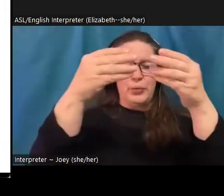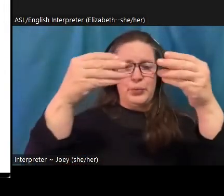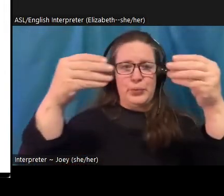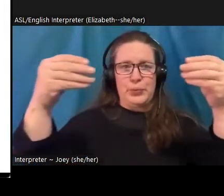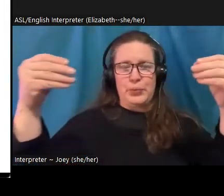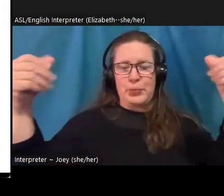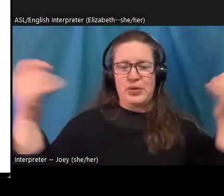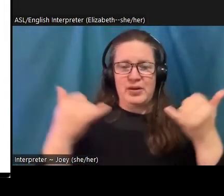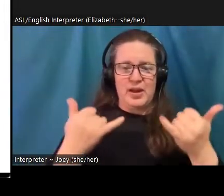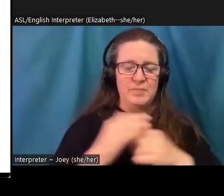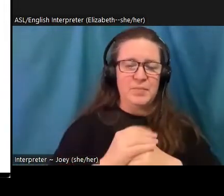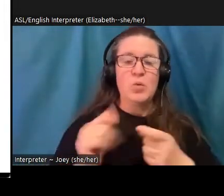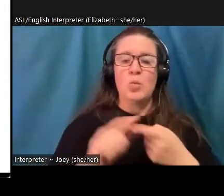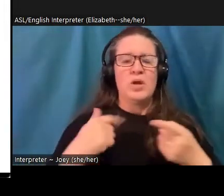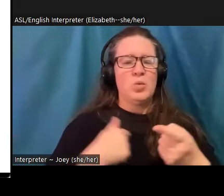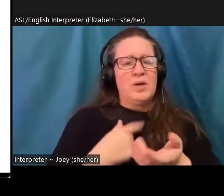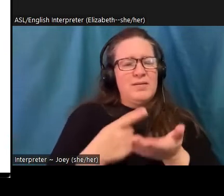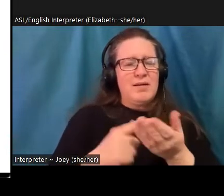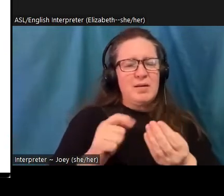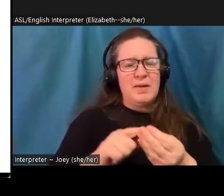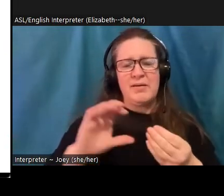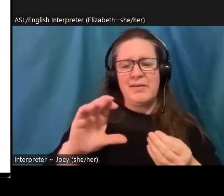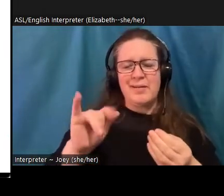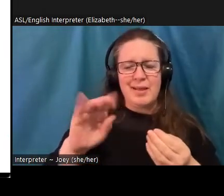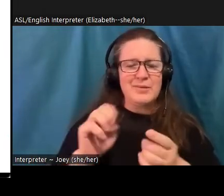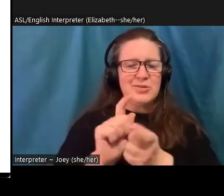threat, this is really a quintessential example, since